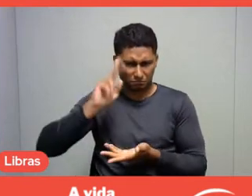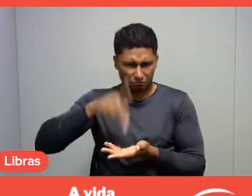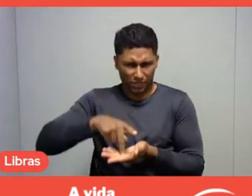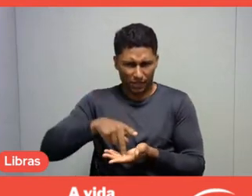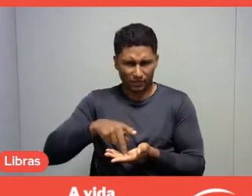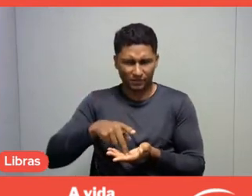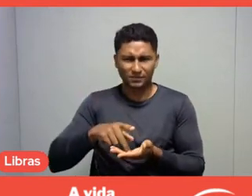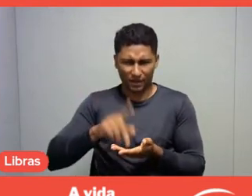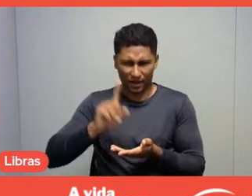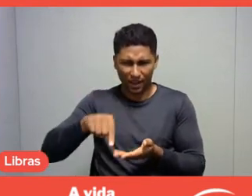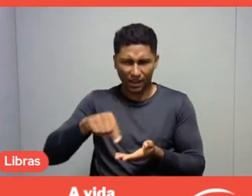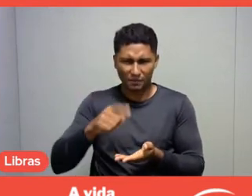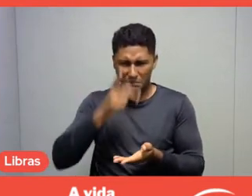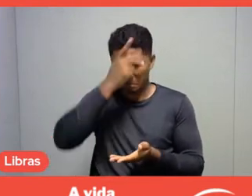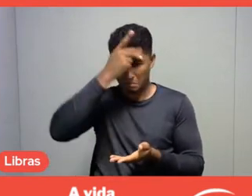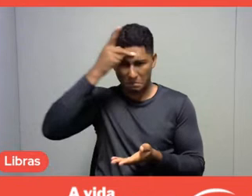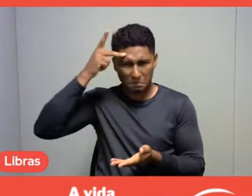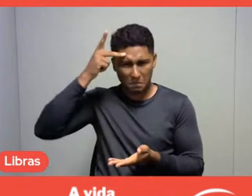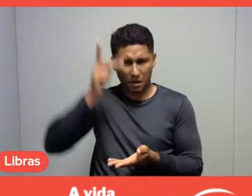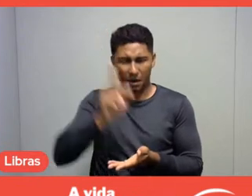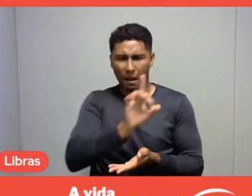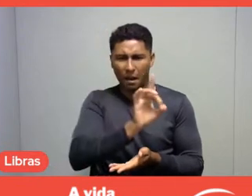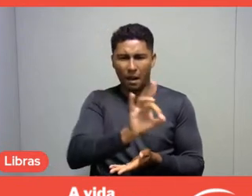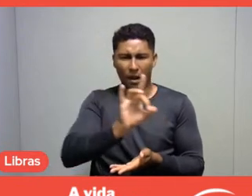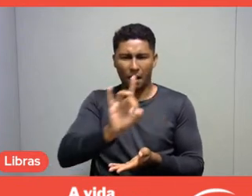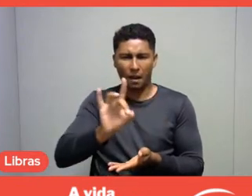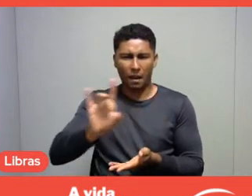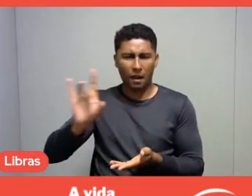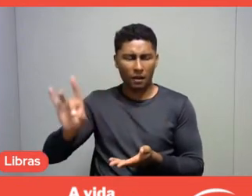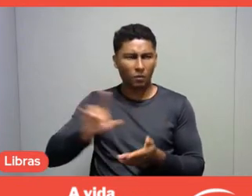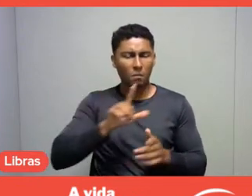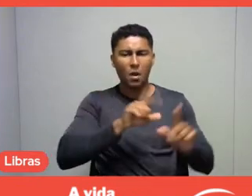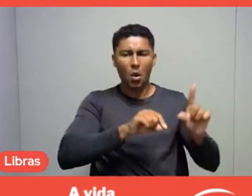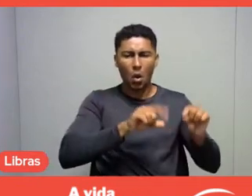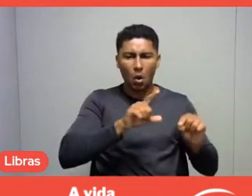what leisure means for people?